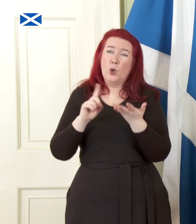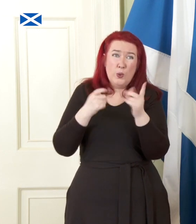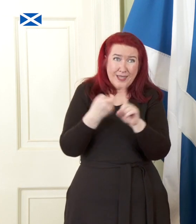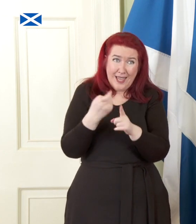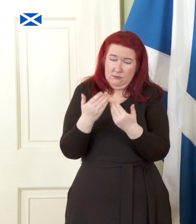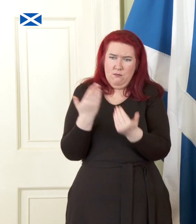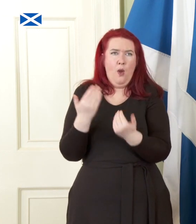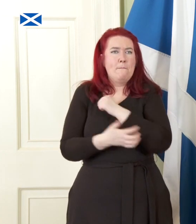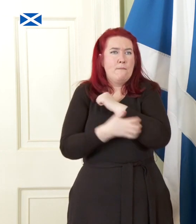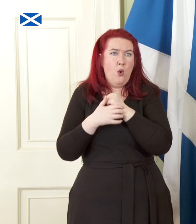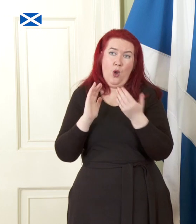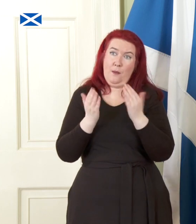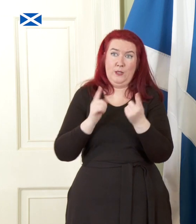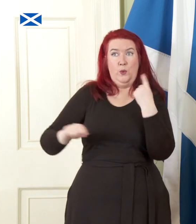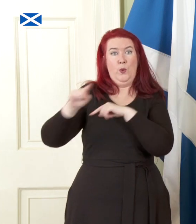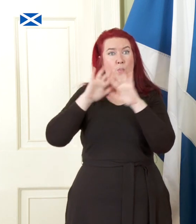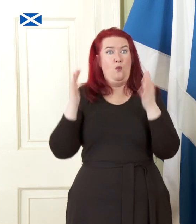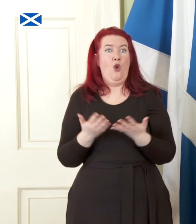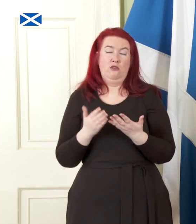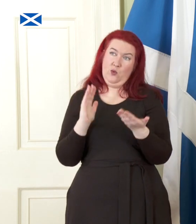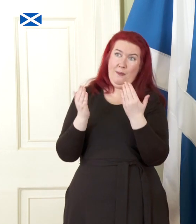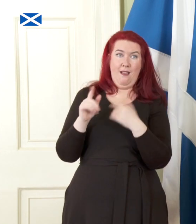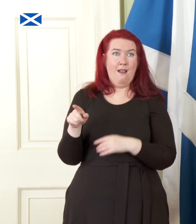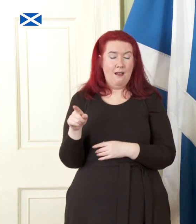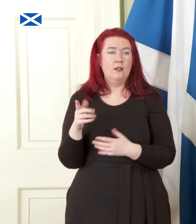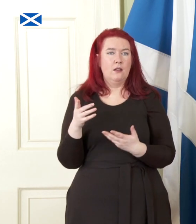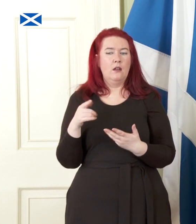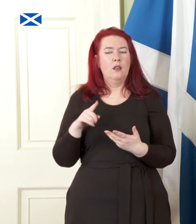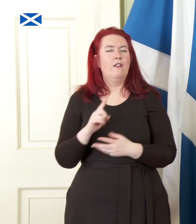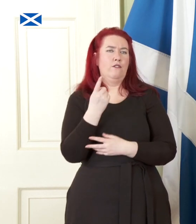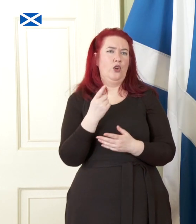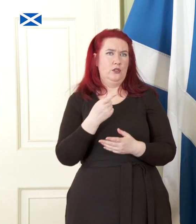many of its international comparitors. Indeed, as the first paper in this series demonstrated,